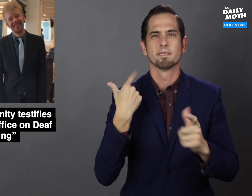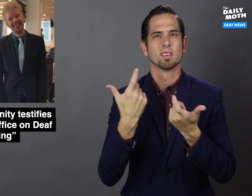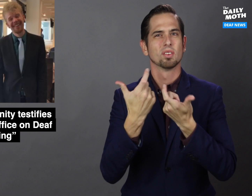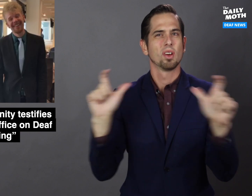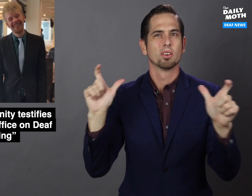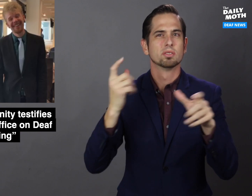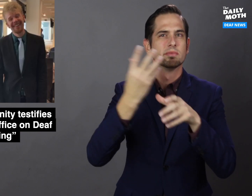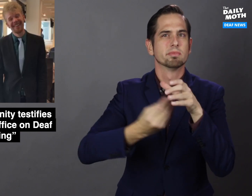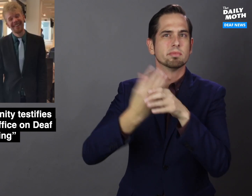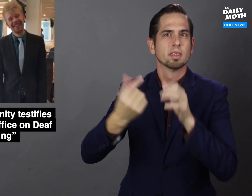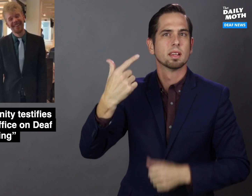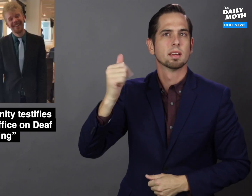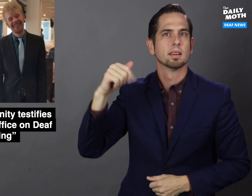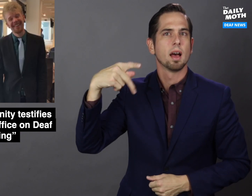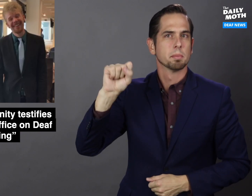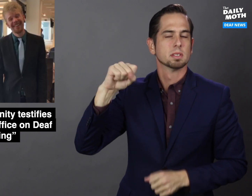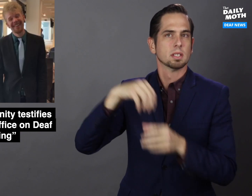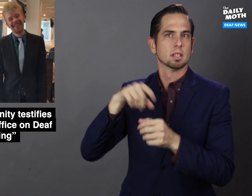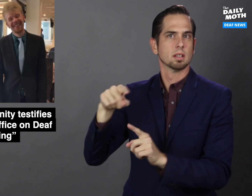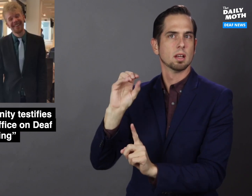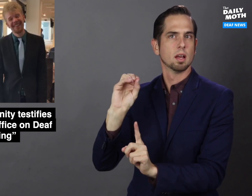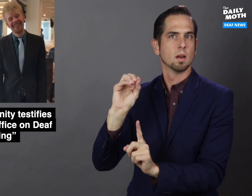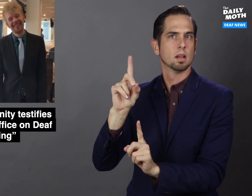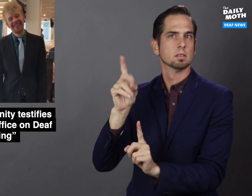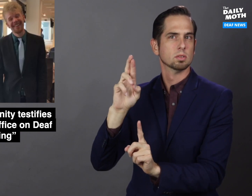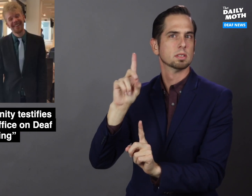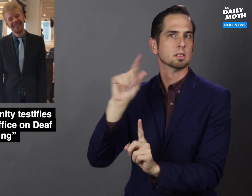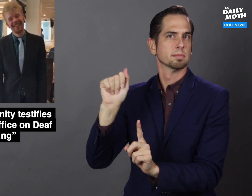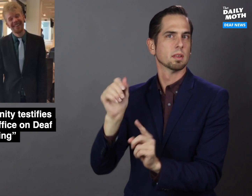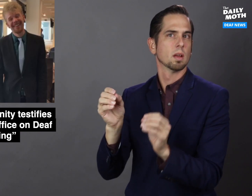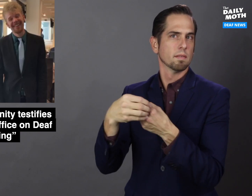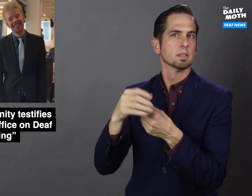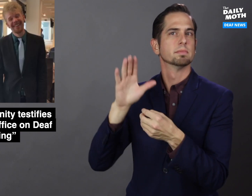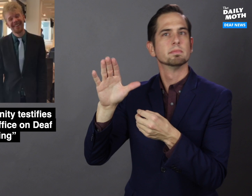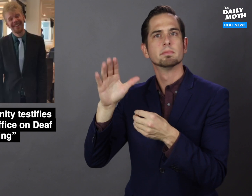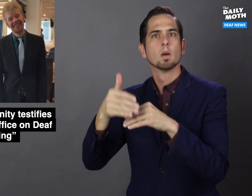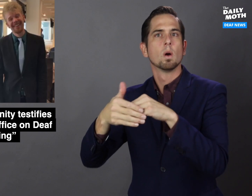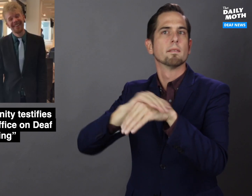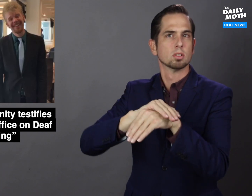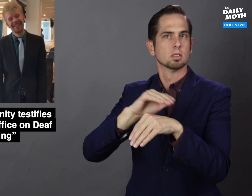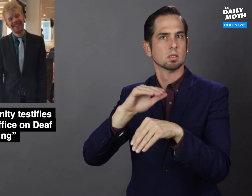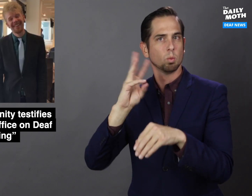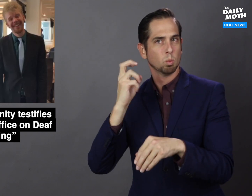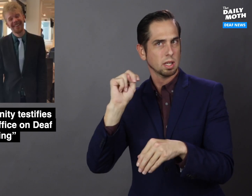there are large gaps in the ODR coverage